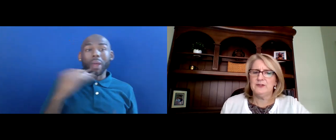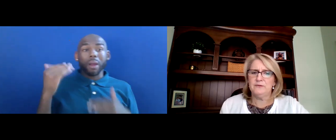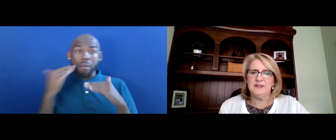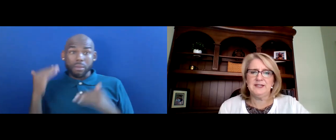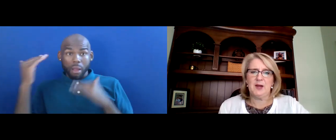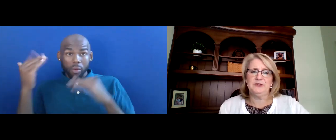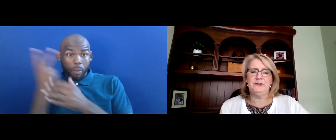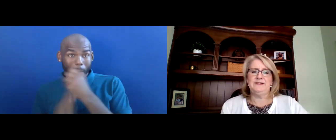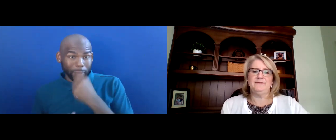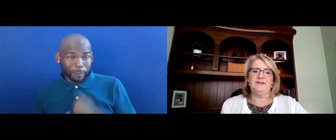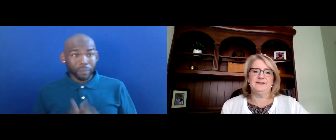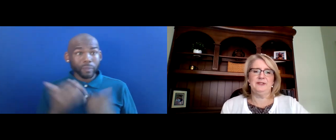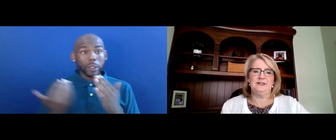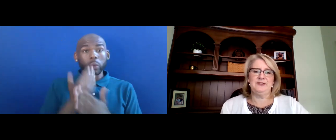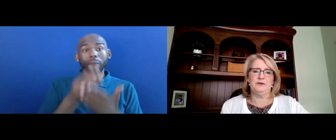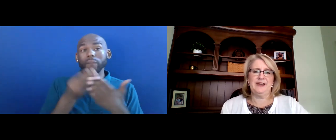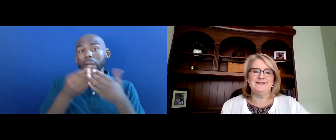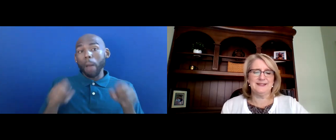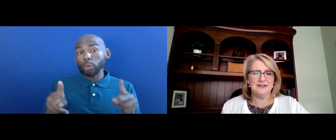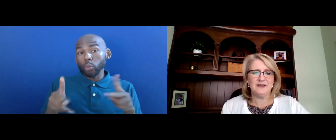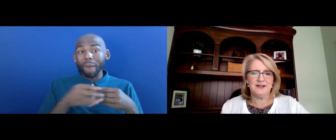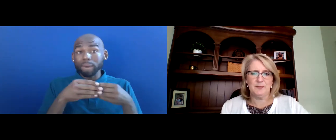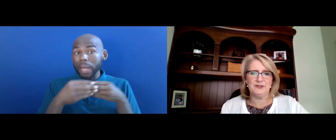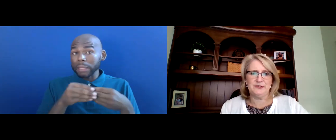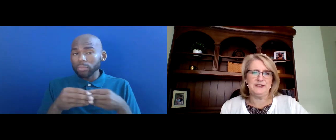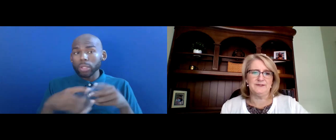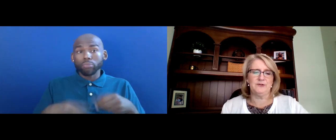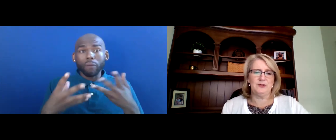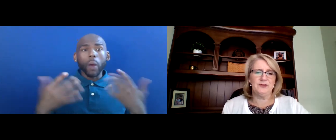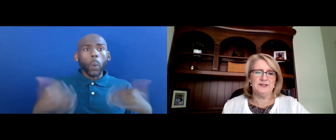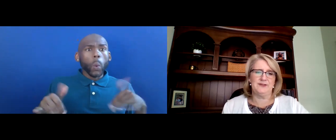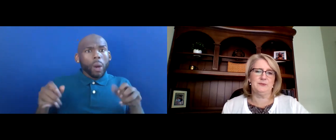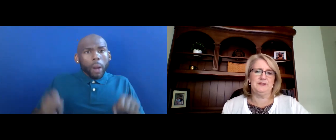THESE NEW FUNDING OPPORTUNITIES AND FLEXIBILITIES PROVIDE SIGNIFICANT OPPORTUNITIES FOR YOUTH AND ADULTS WITH